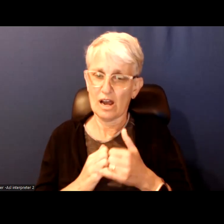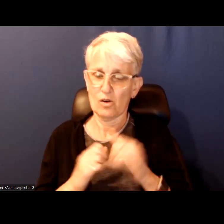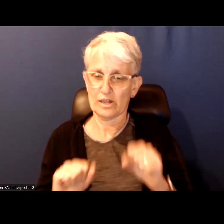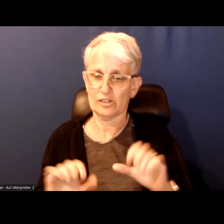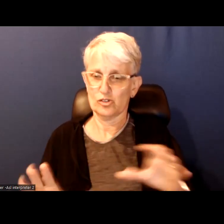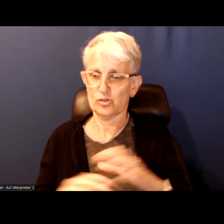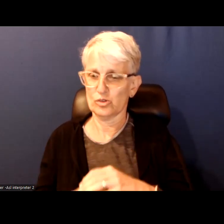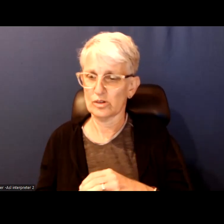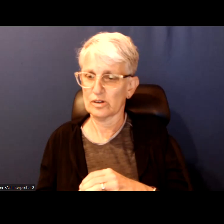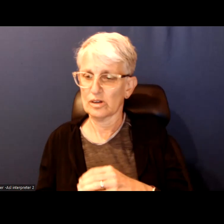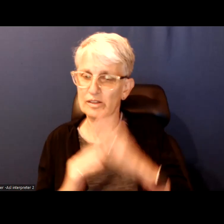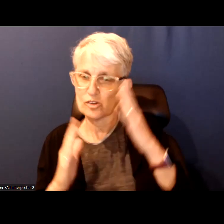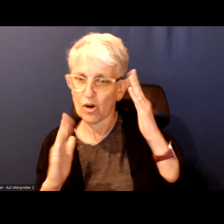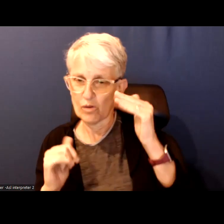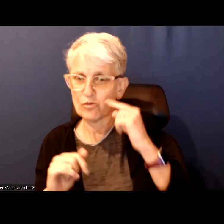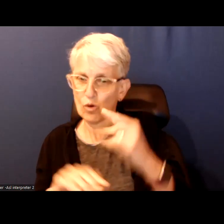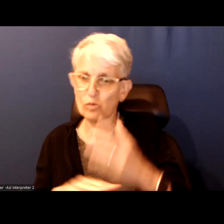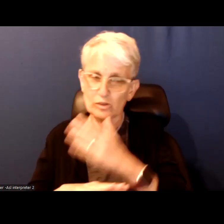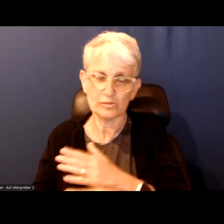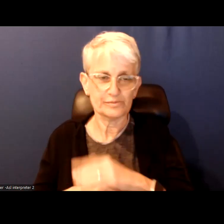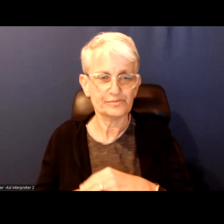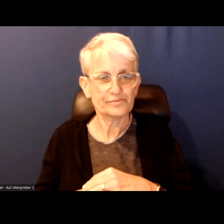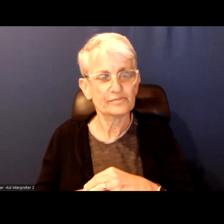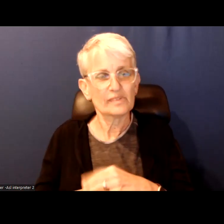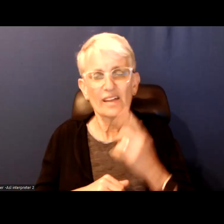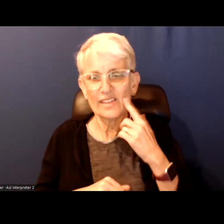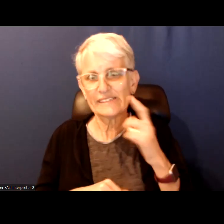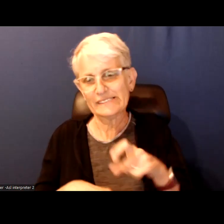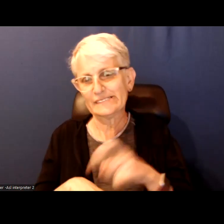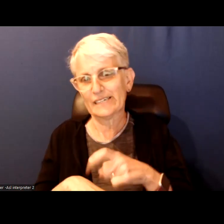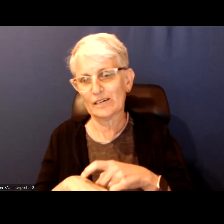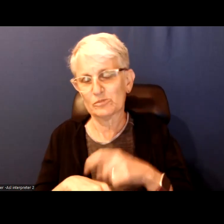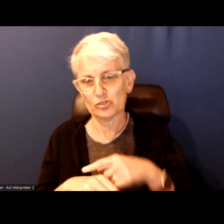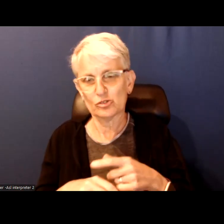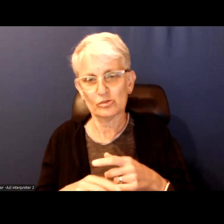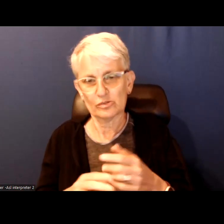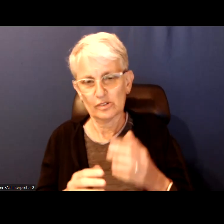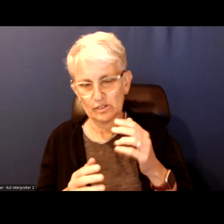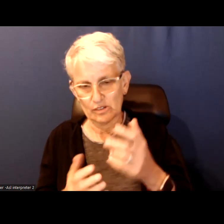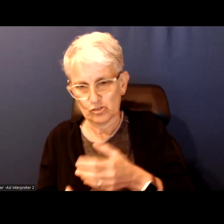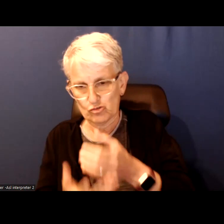I think it will take time to earn the voter trust.